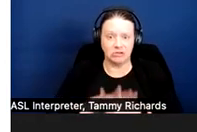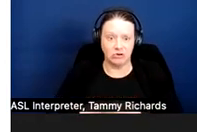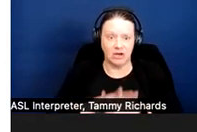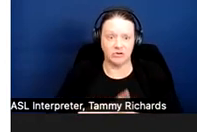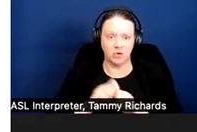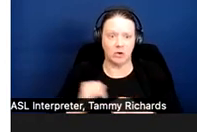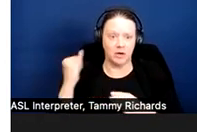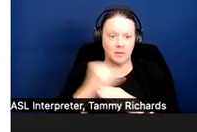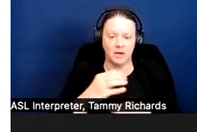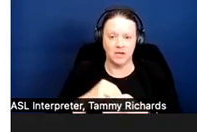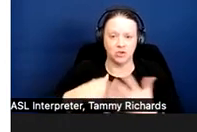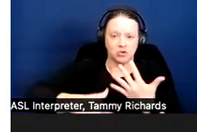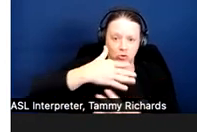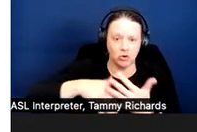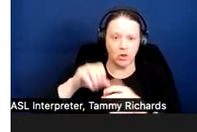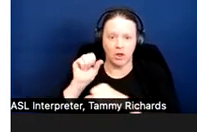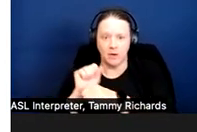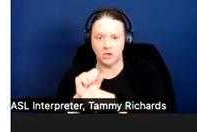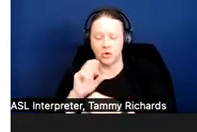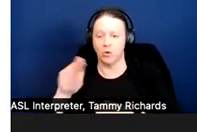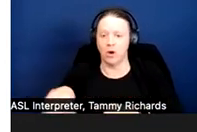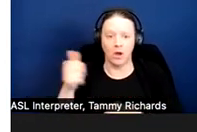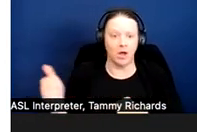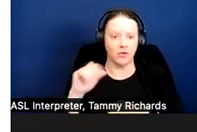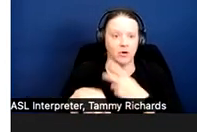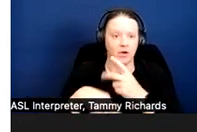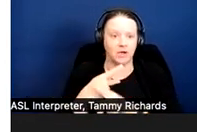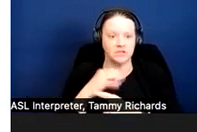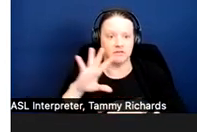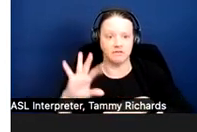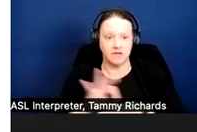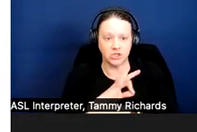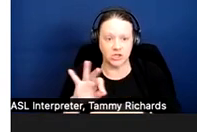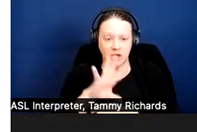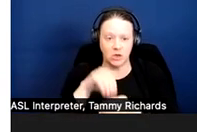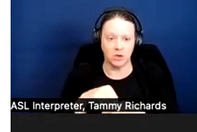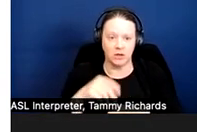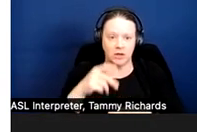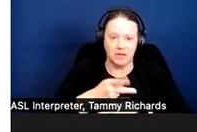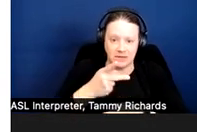areas of functioning.